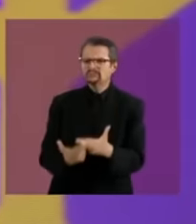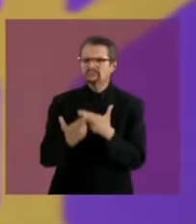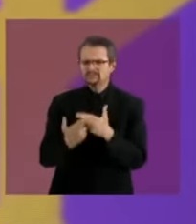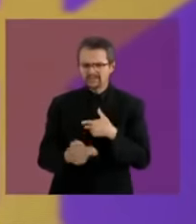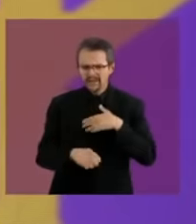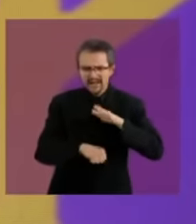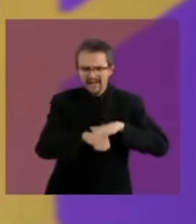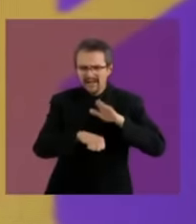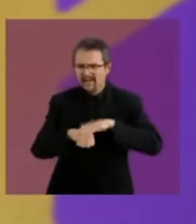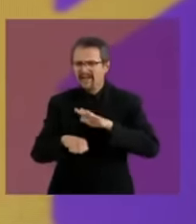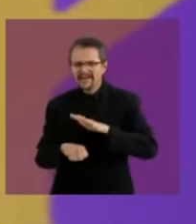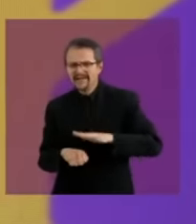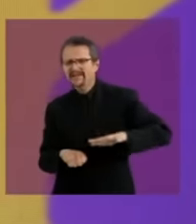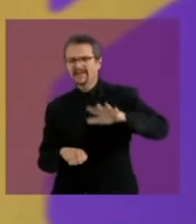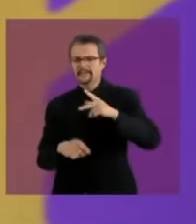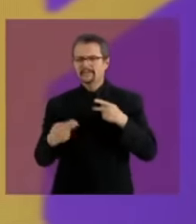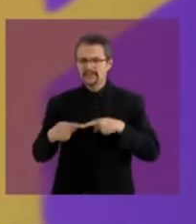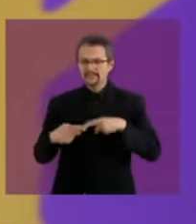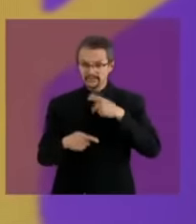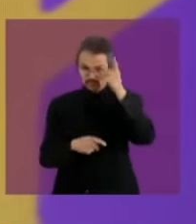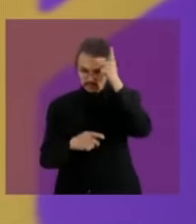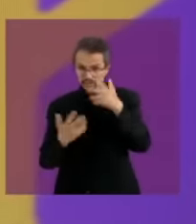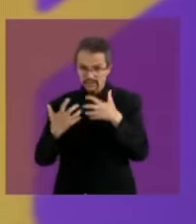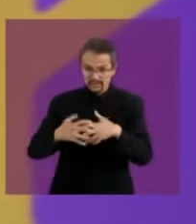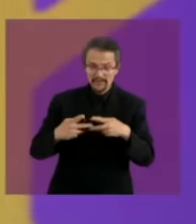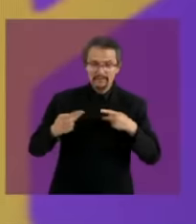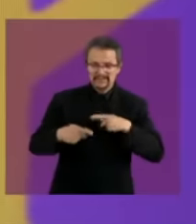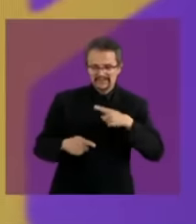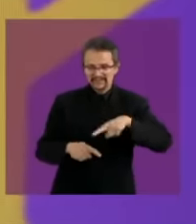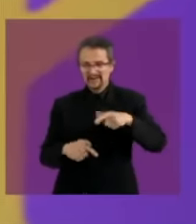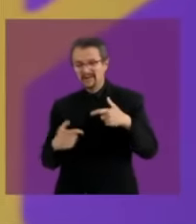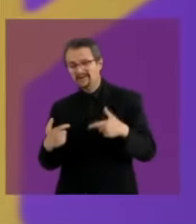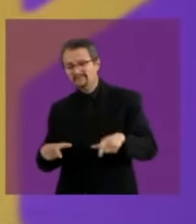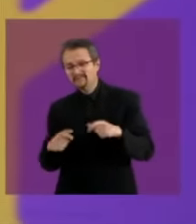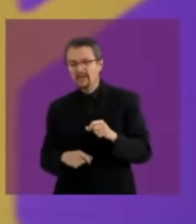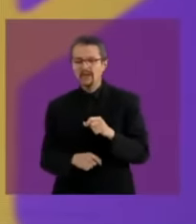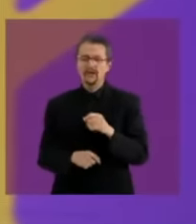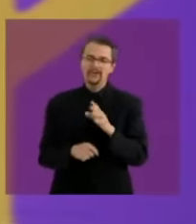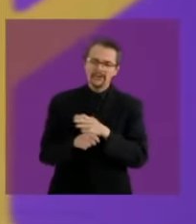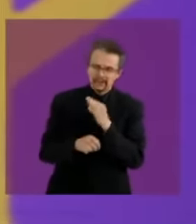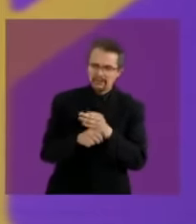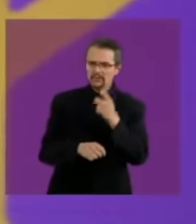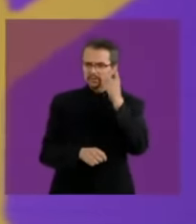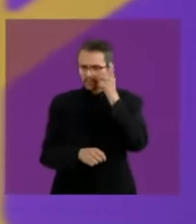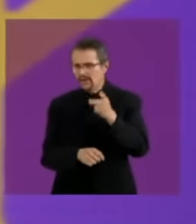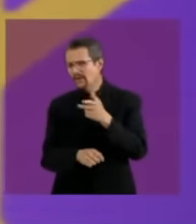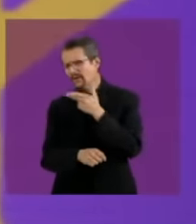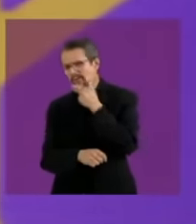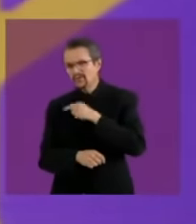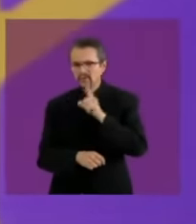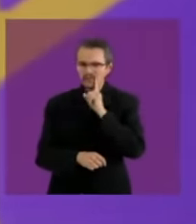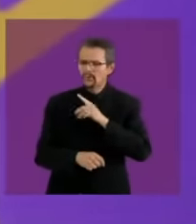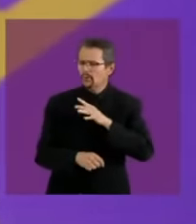businessmen, middle classes, workers, men, women, everyone to be